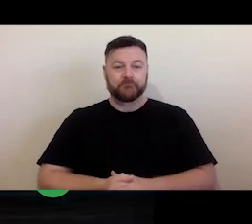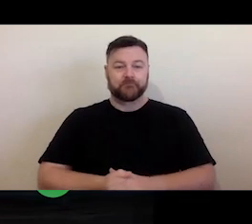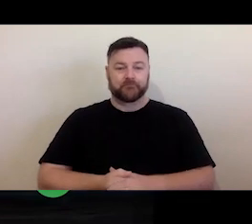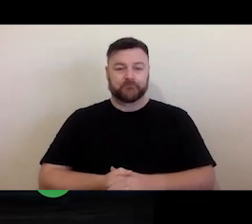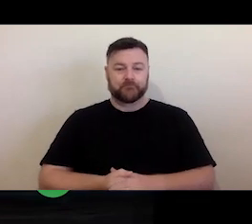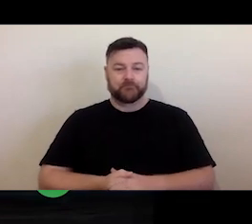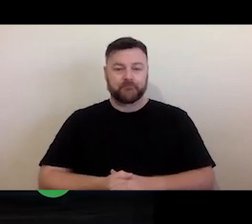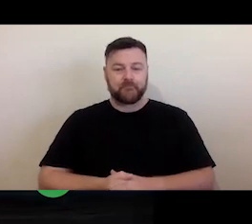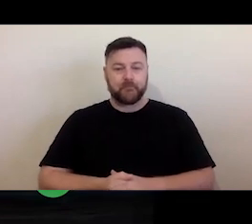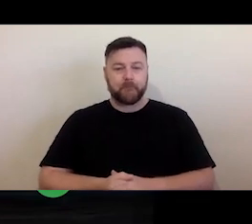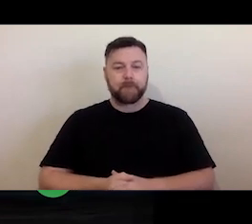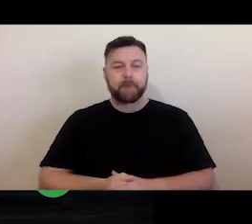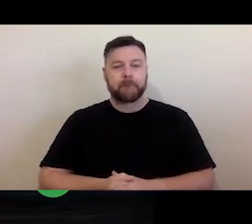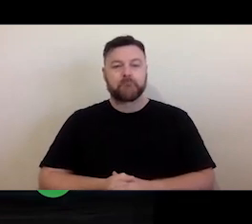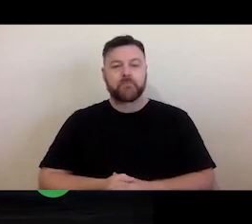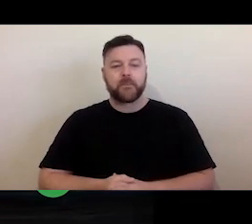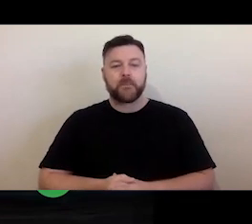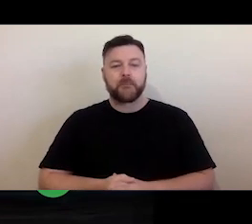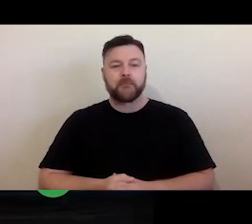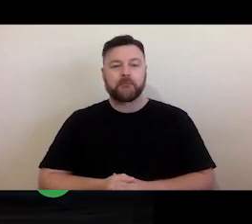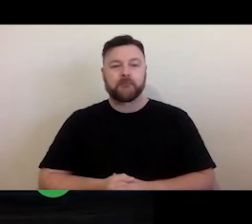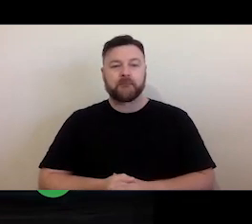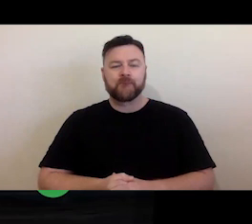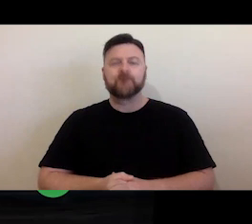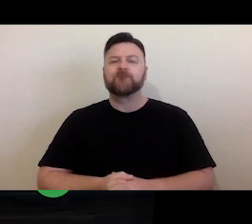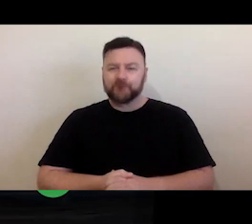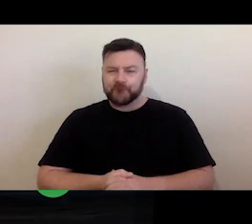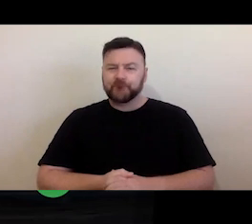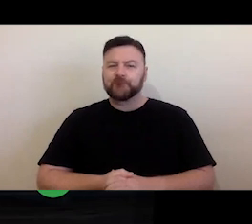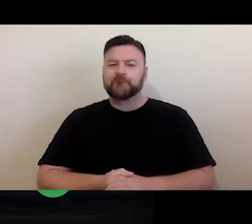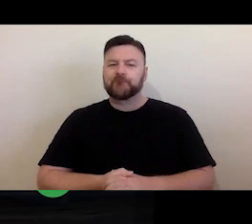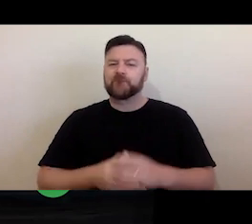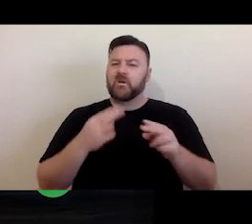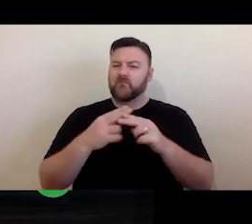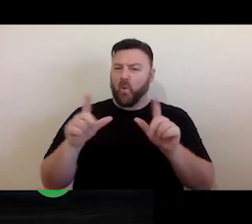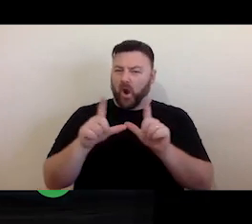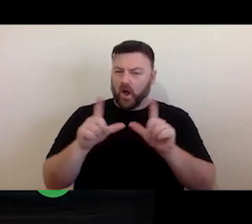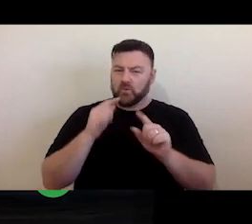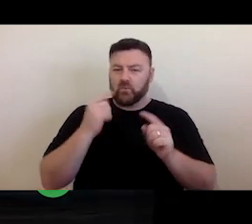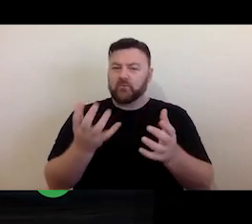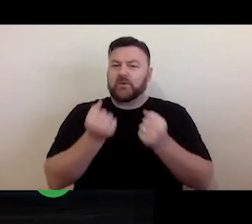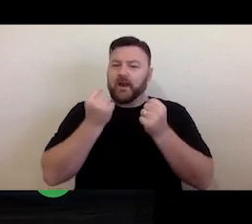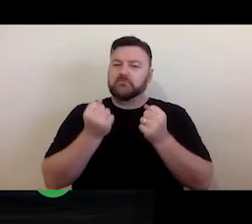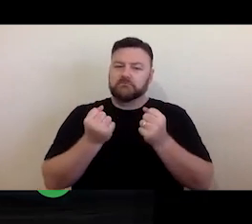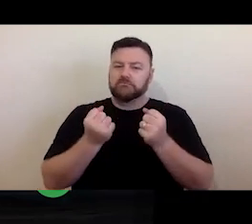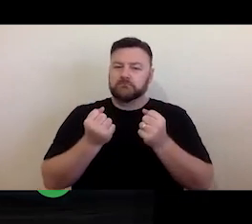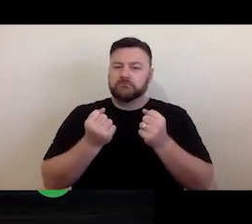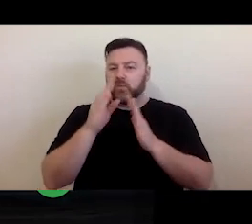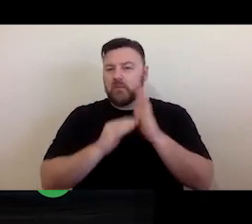So, some of the common barriers that come up when getting a licence - there are quite a few of them.